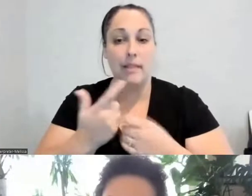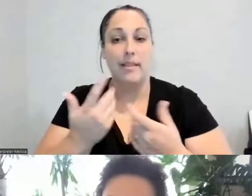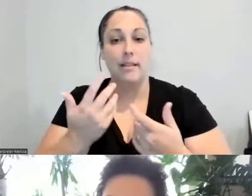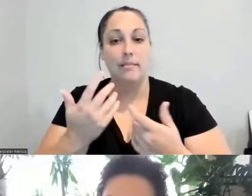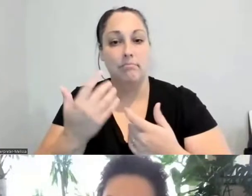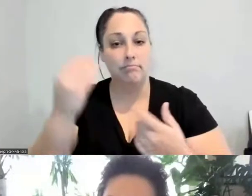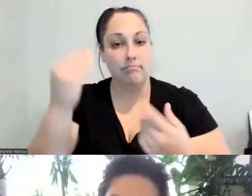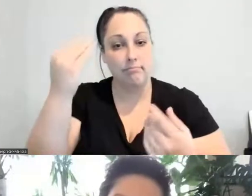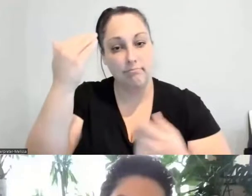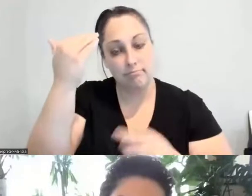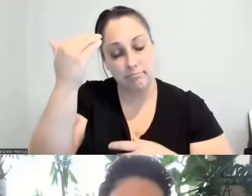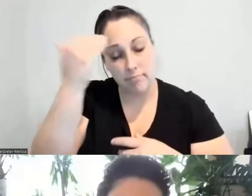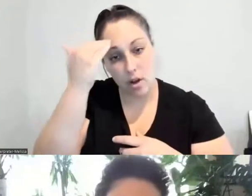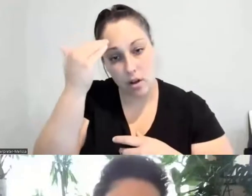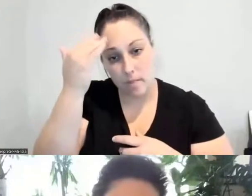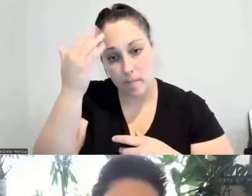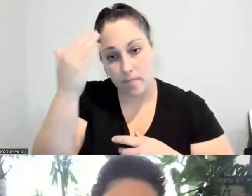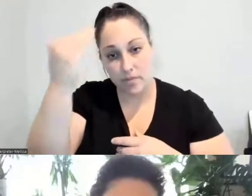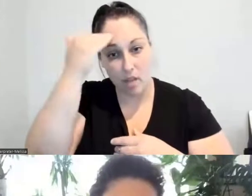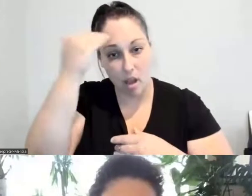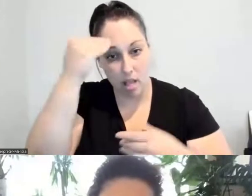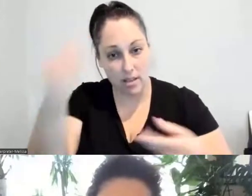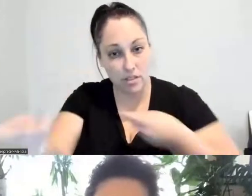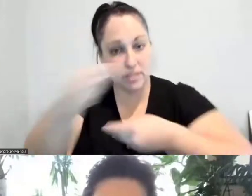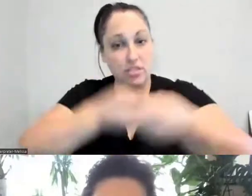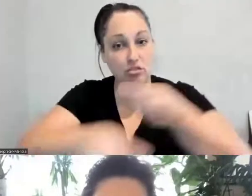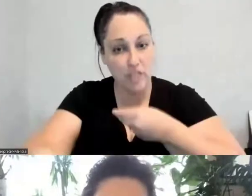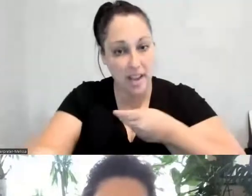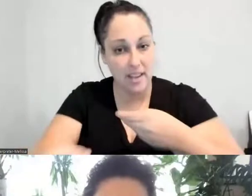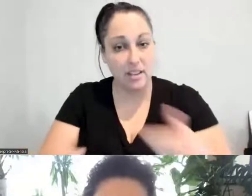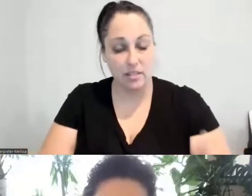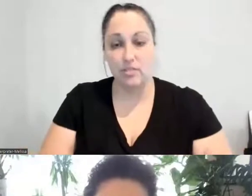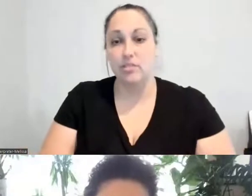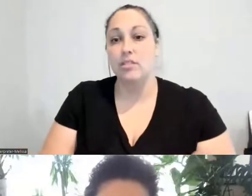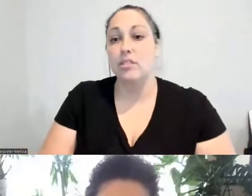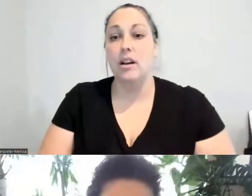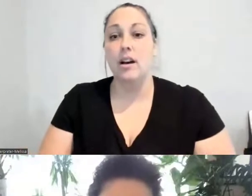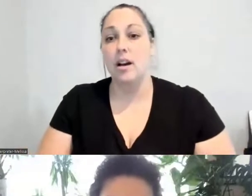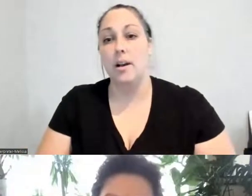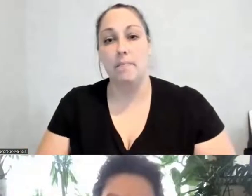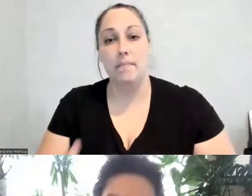you know, something that, you know, to be able to support one another, and even a prayer.